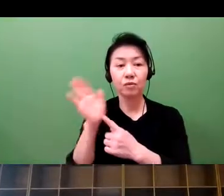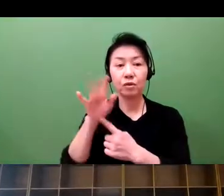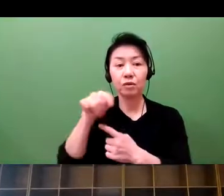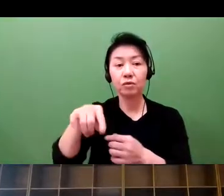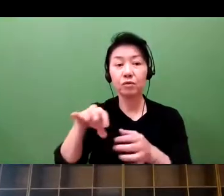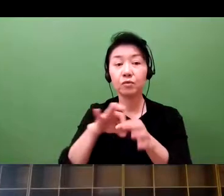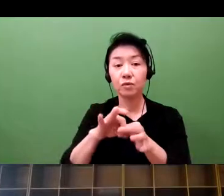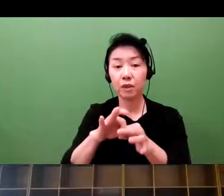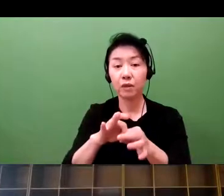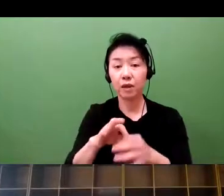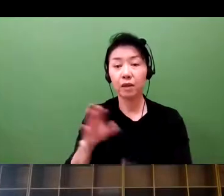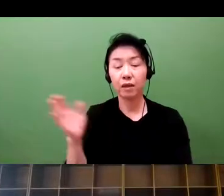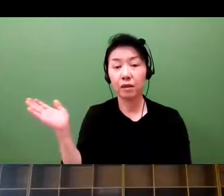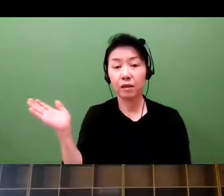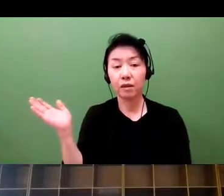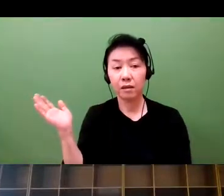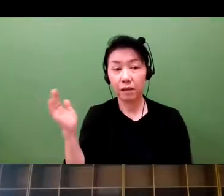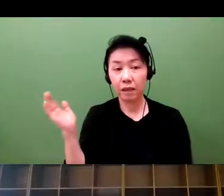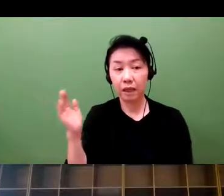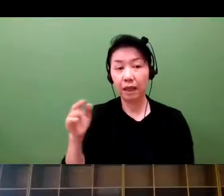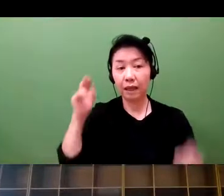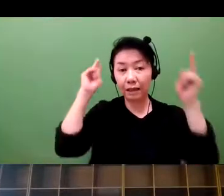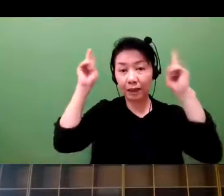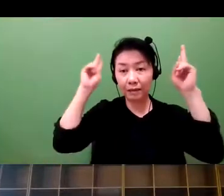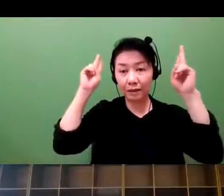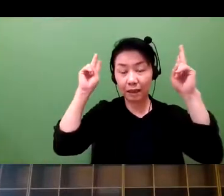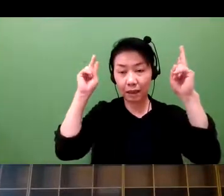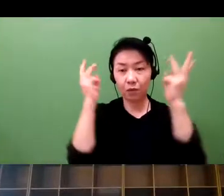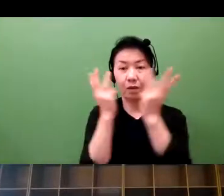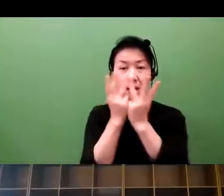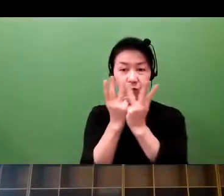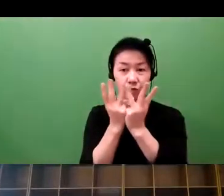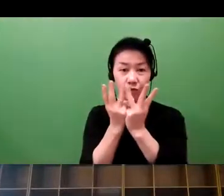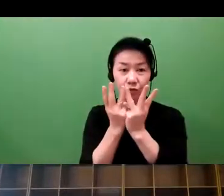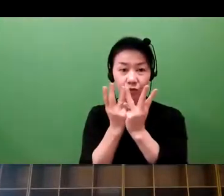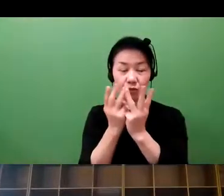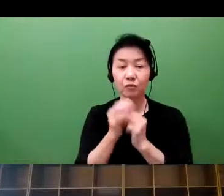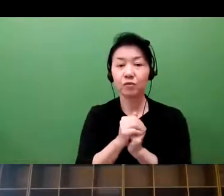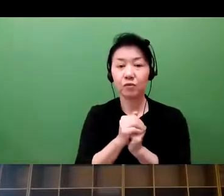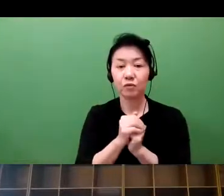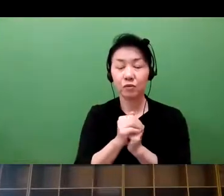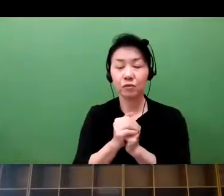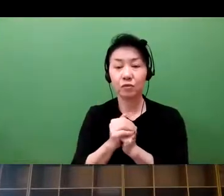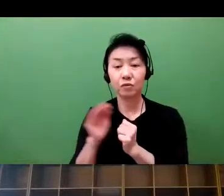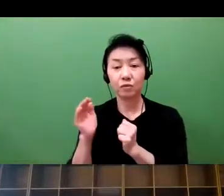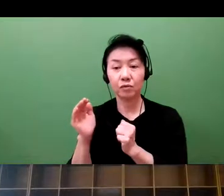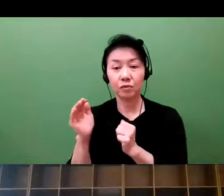We are citing from their database. To the left, we have the number of companies in the health tech industry.